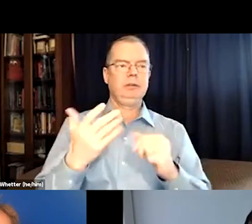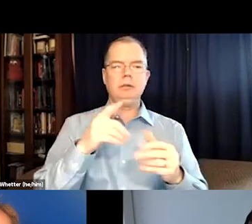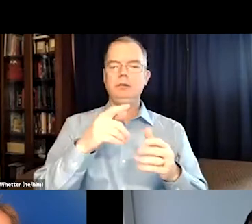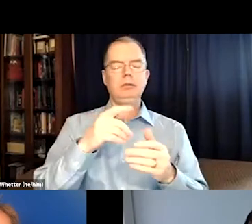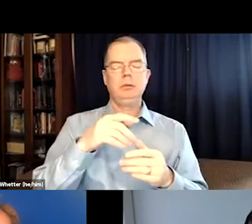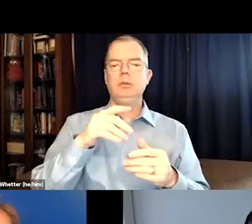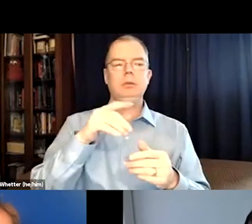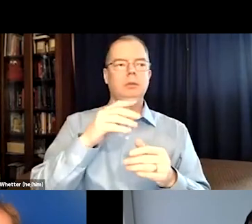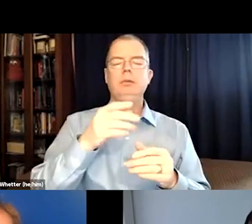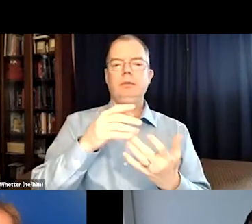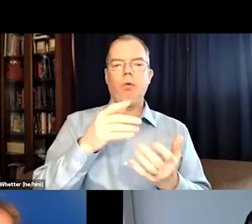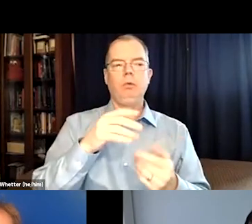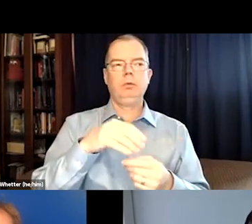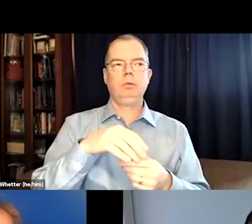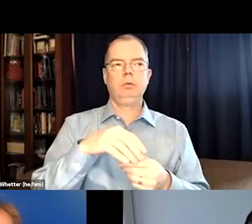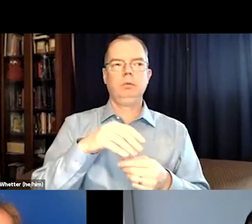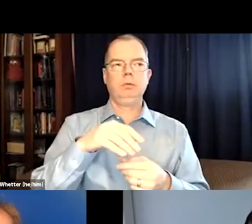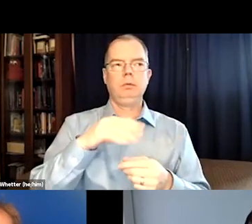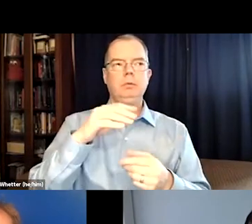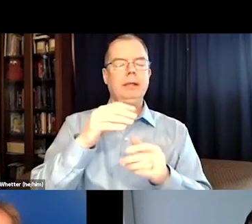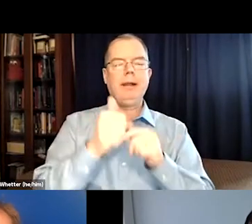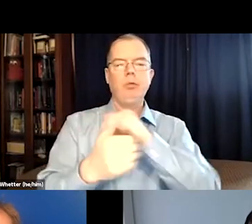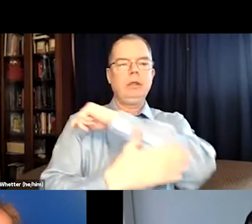and find out what the specific guidelines are for that country,